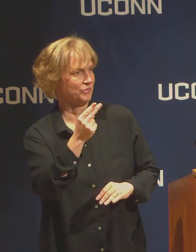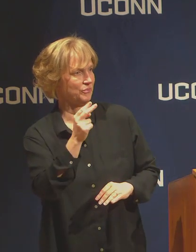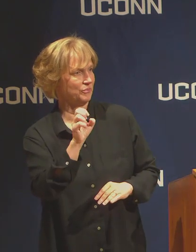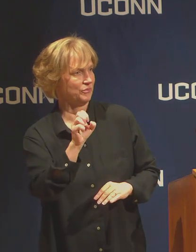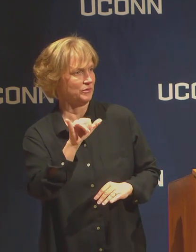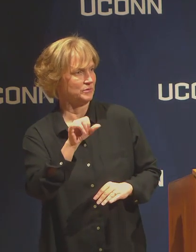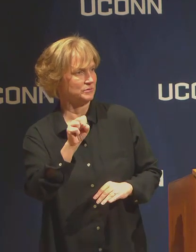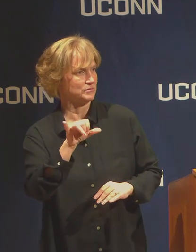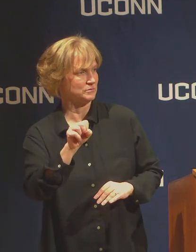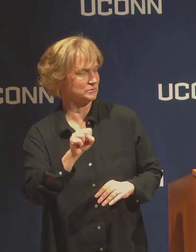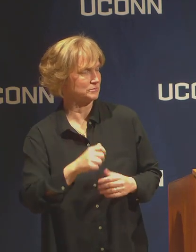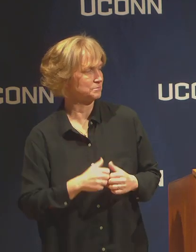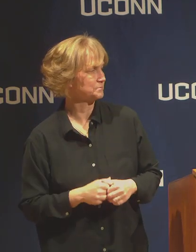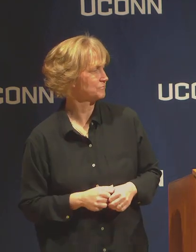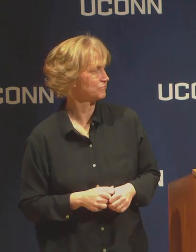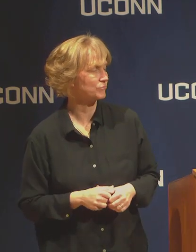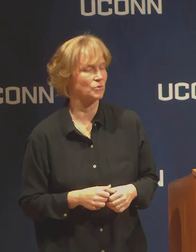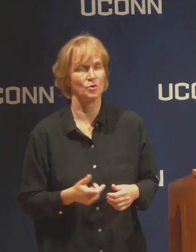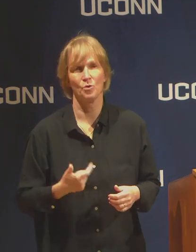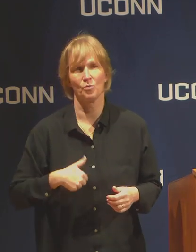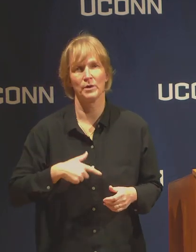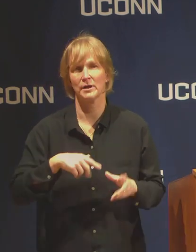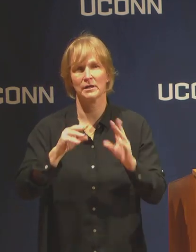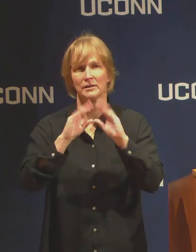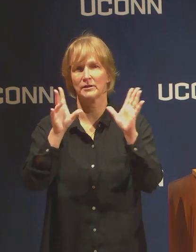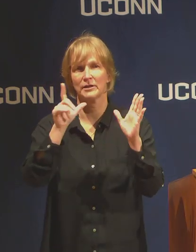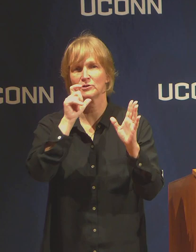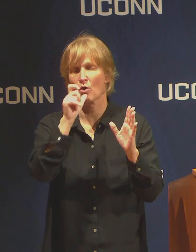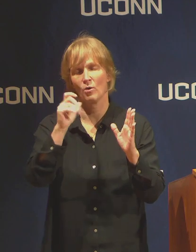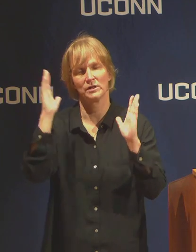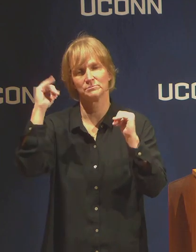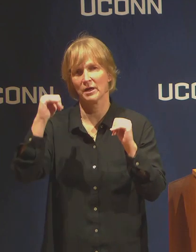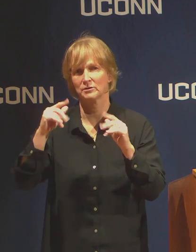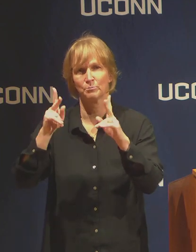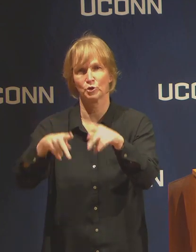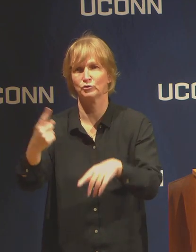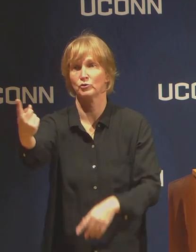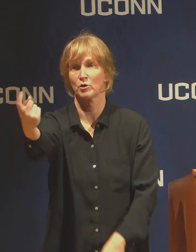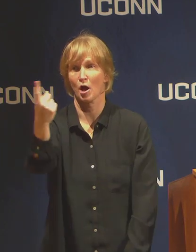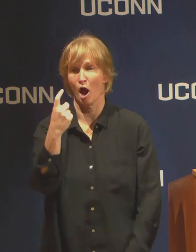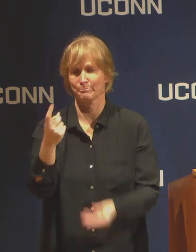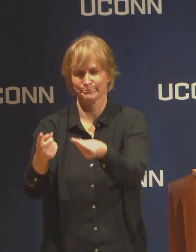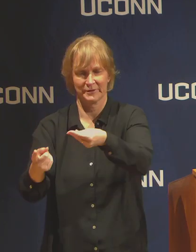We're not expecting that they be submitted in person. The best thing to do would be to